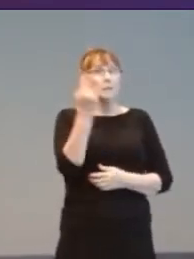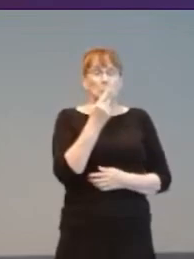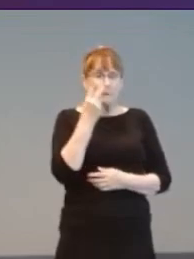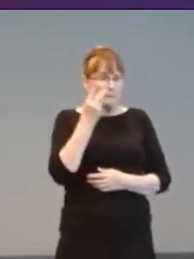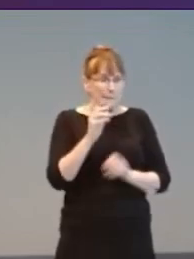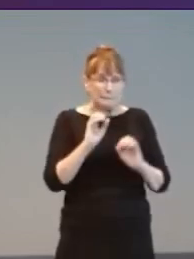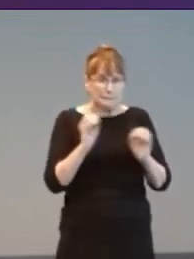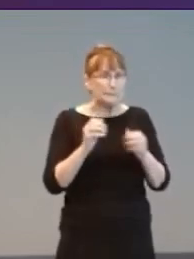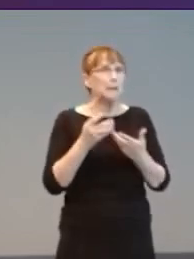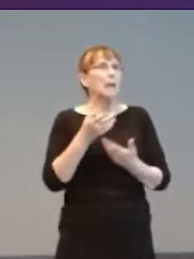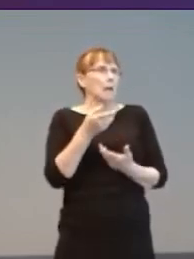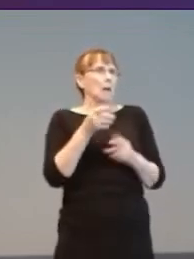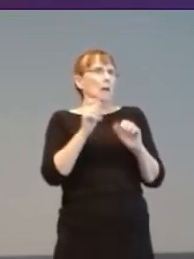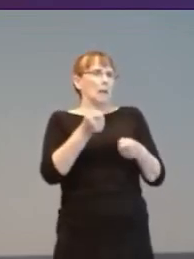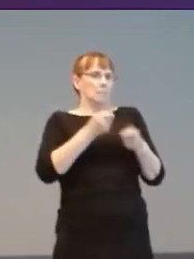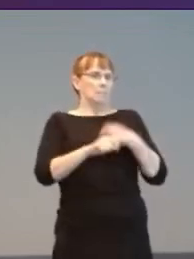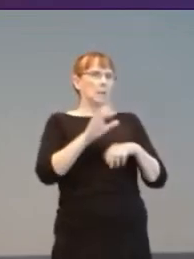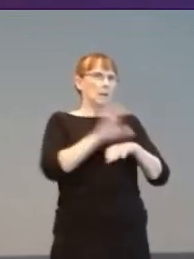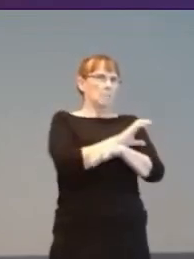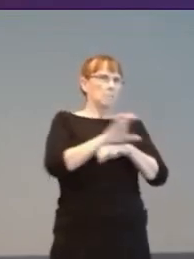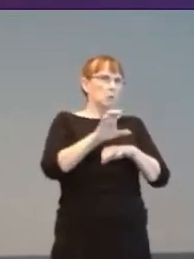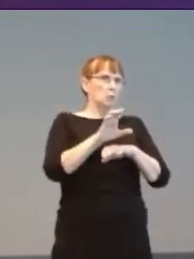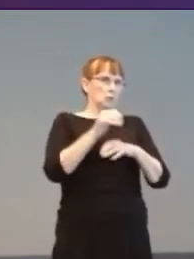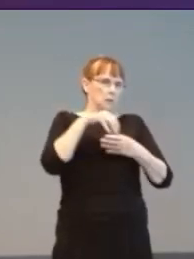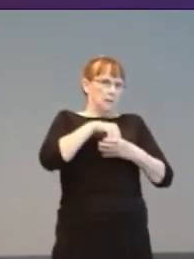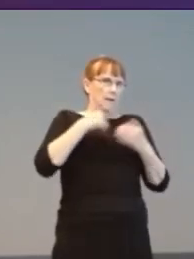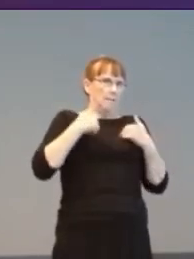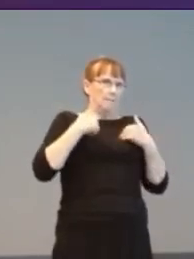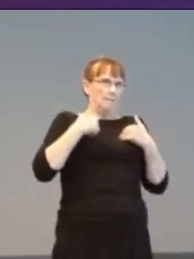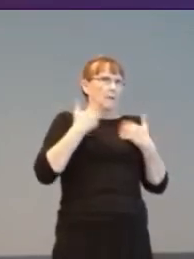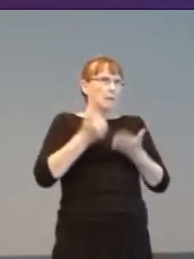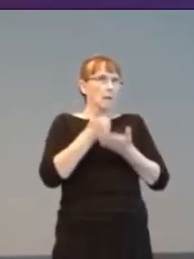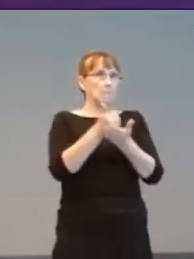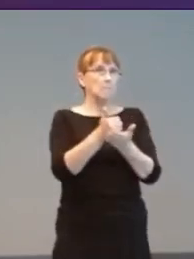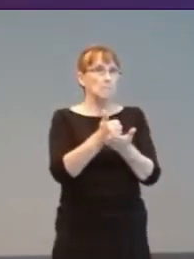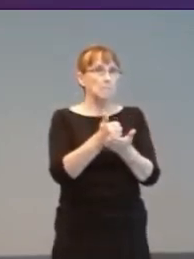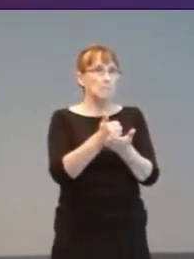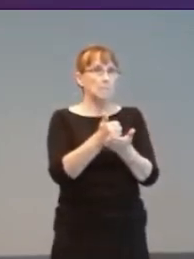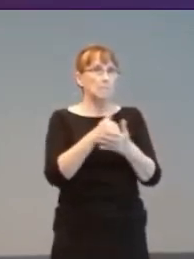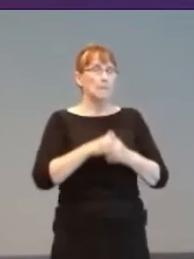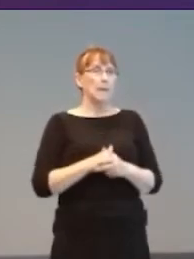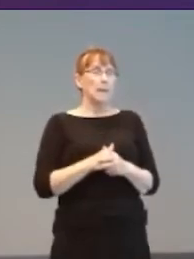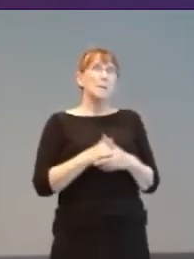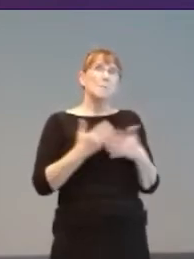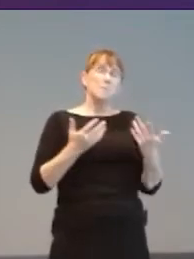players a running commentary and help to beat tricky parts. This could be decades away.